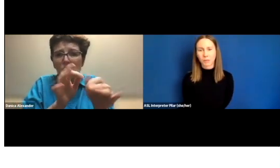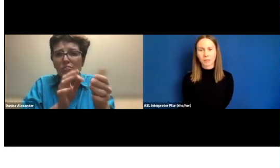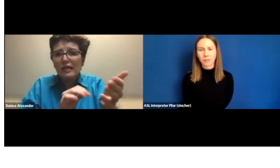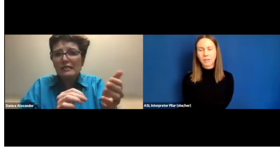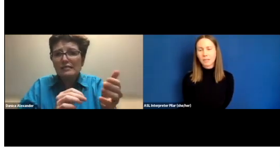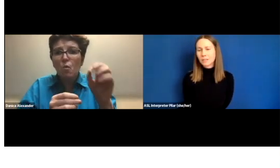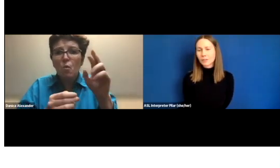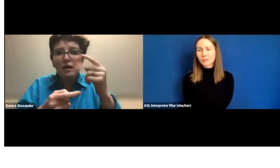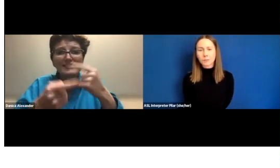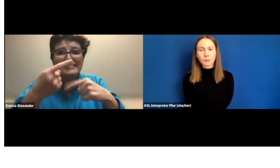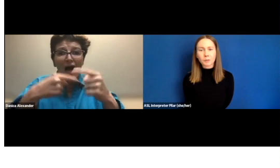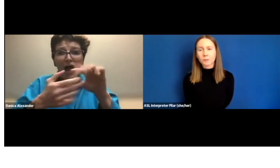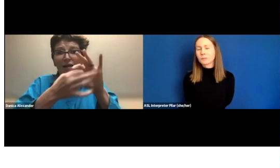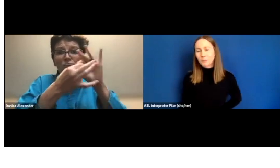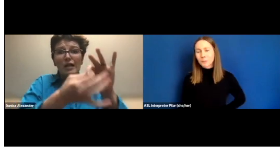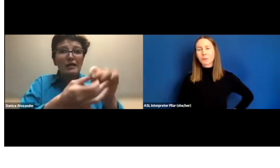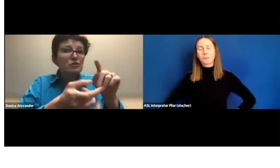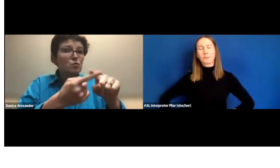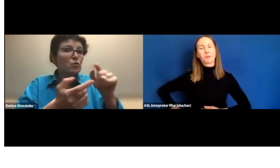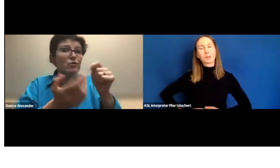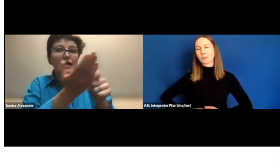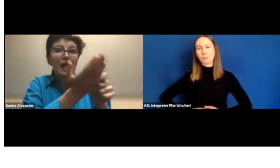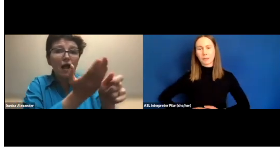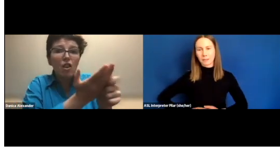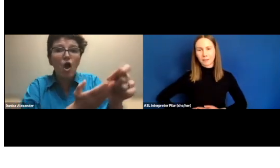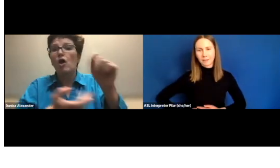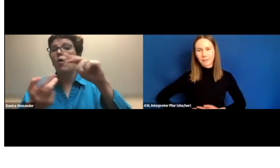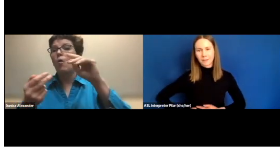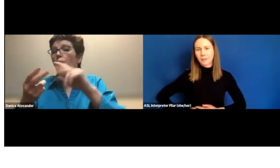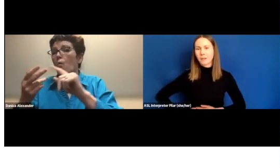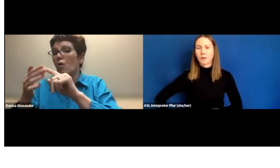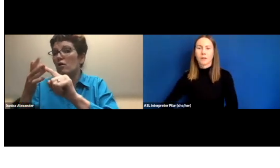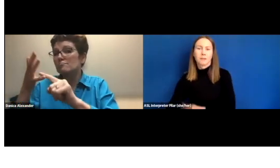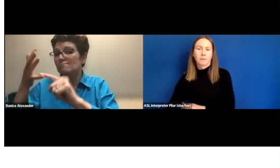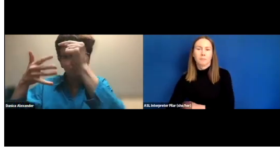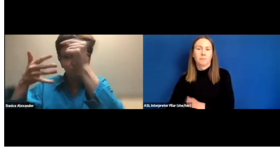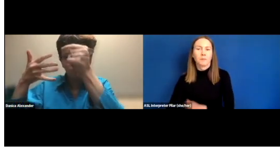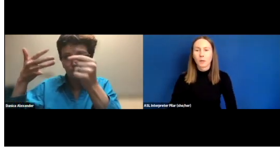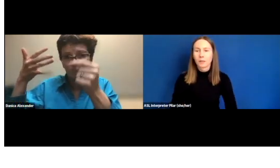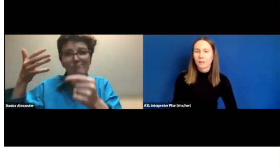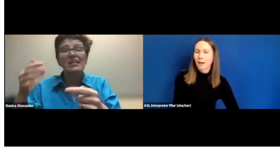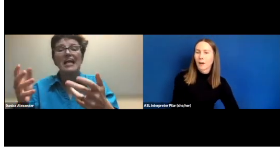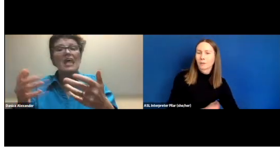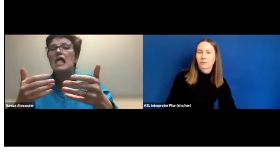We're trying to learn sign, if you can, it seems obvious